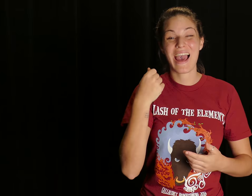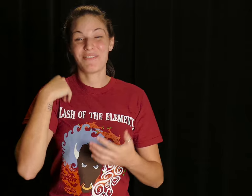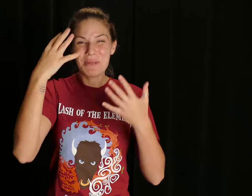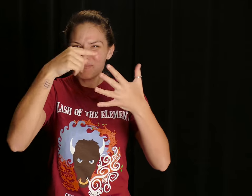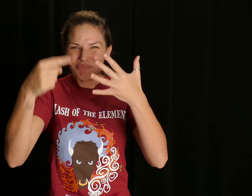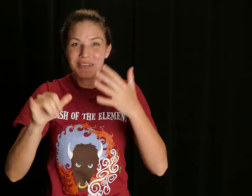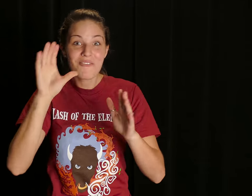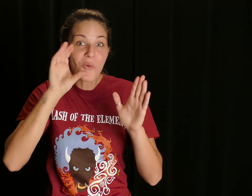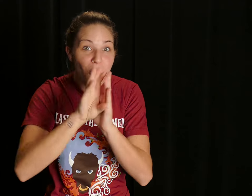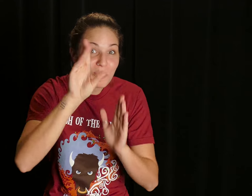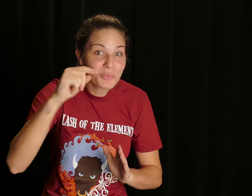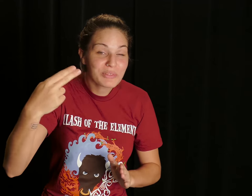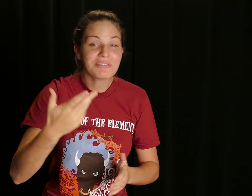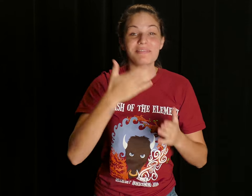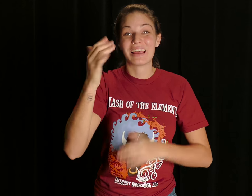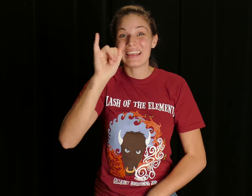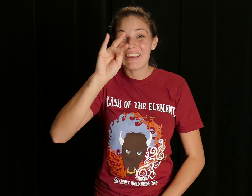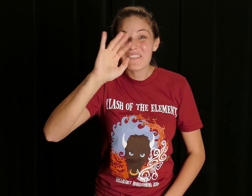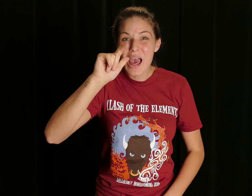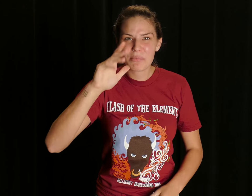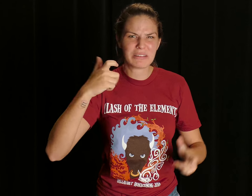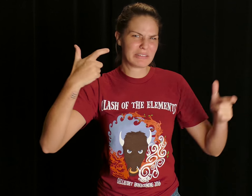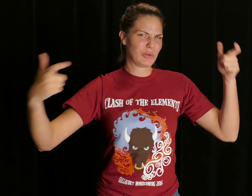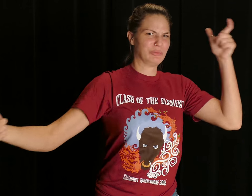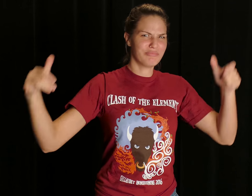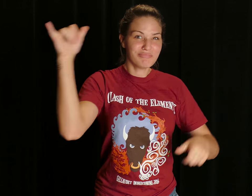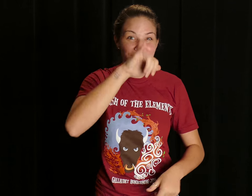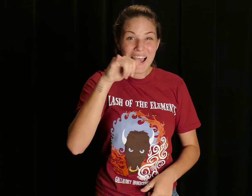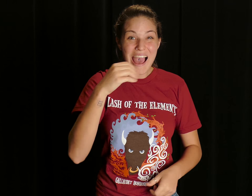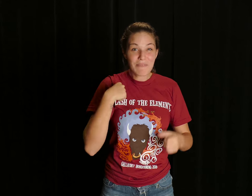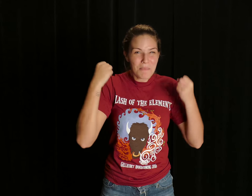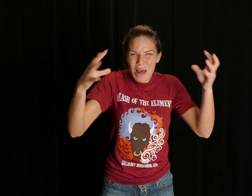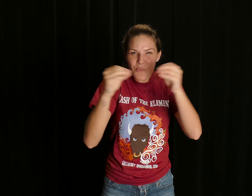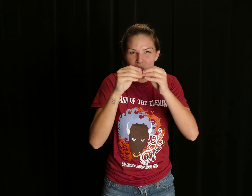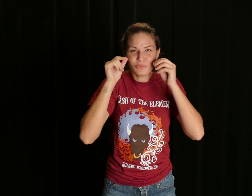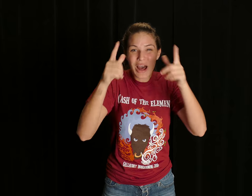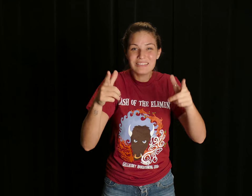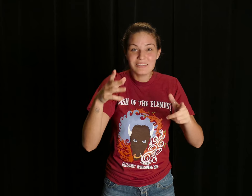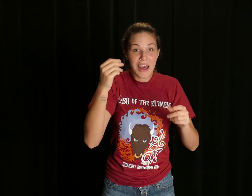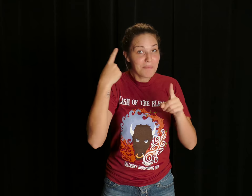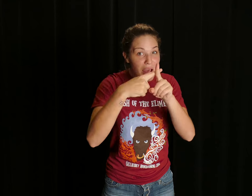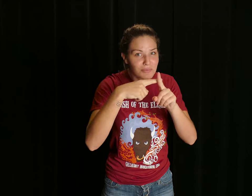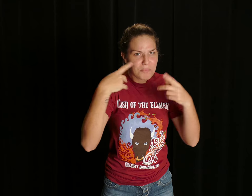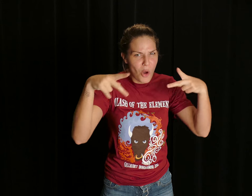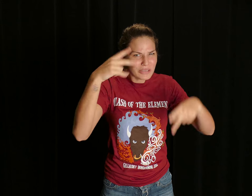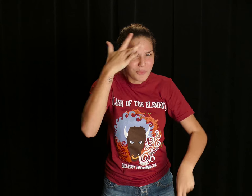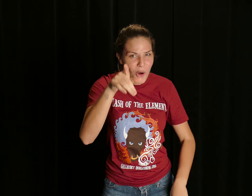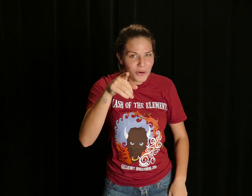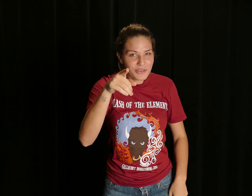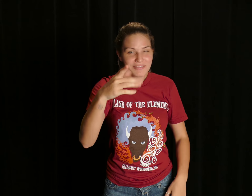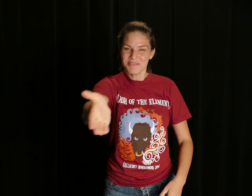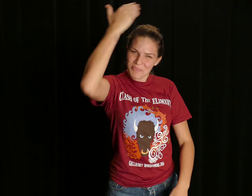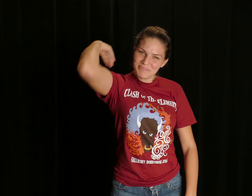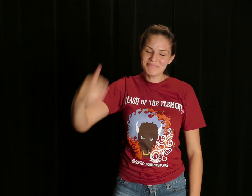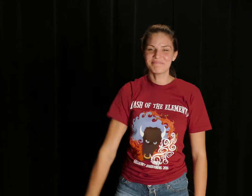We have quite a lot of things on list such as Photo Booth, inflatables, and more surprises to come! Plus... You be sure to party smart! Let's go!